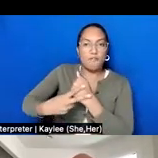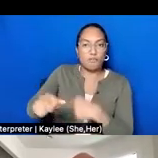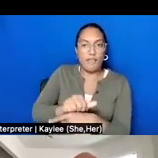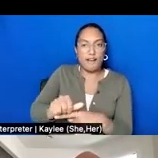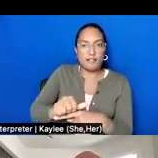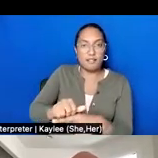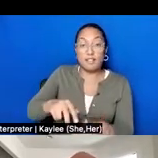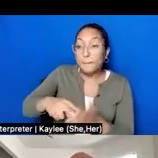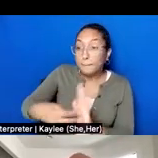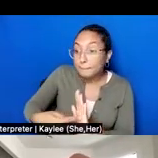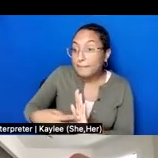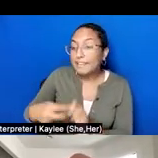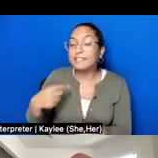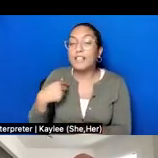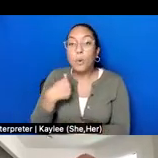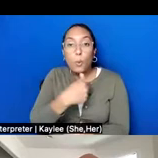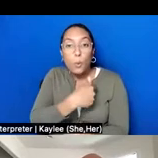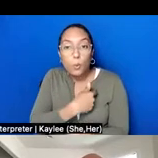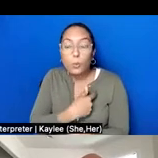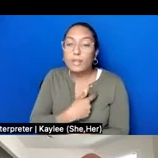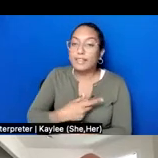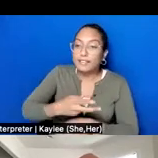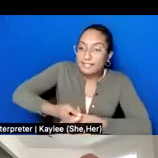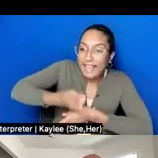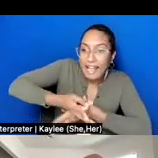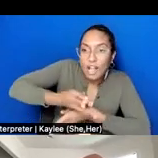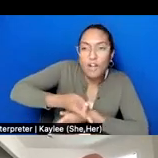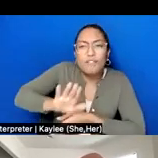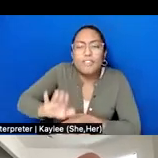take the same care with their stories that we would take with a precious piece of art